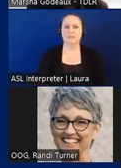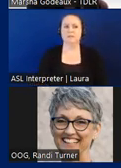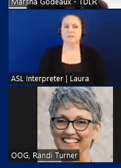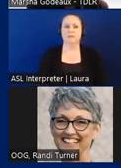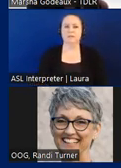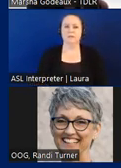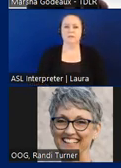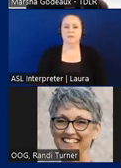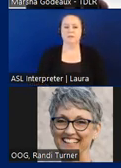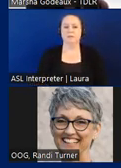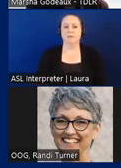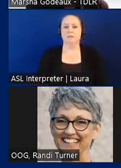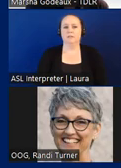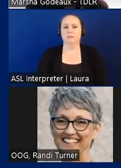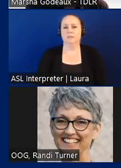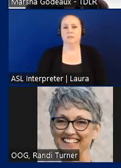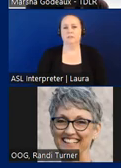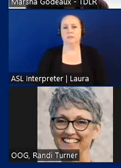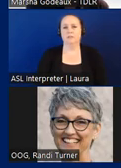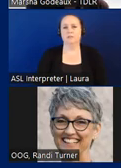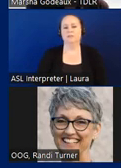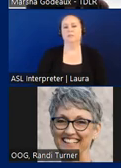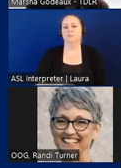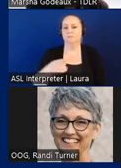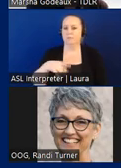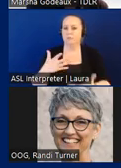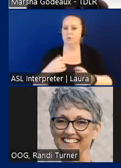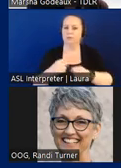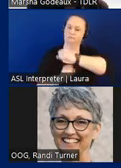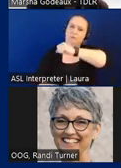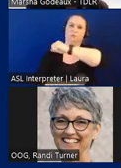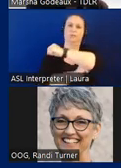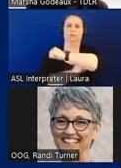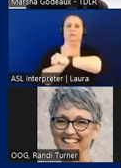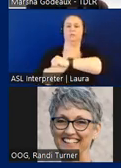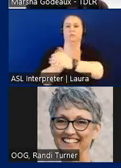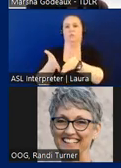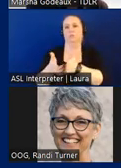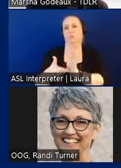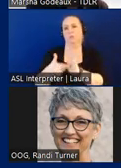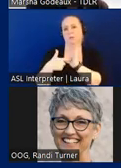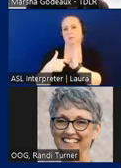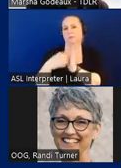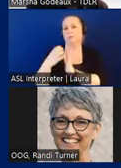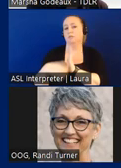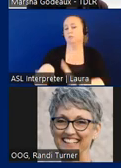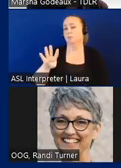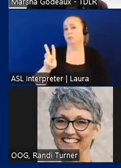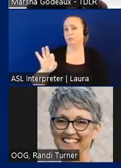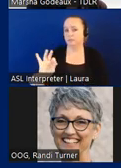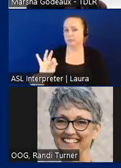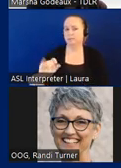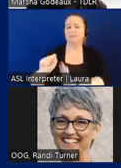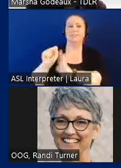these are foundations of our requirements chapter 469 are state laws that are passed by the state